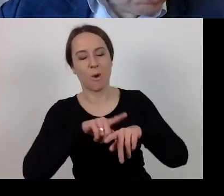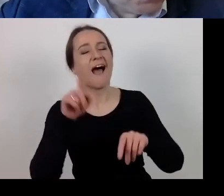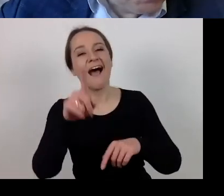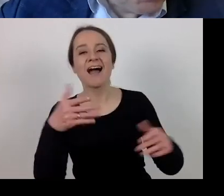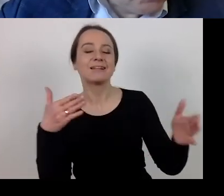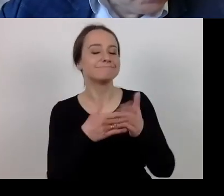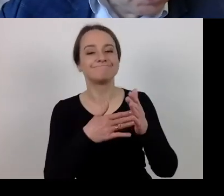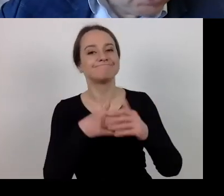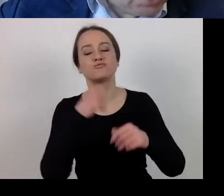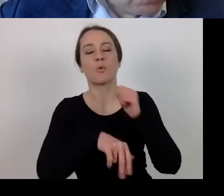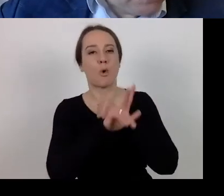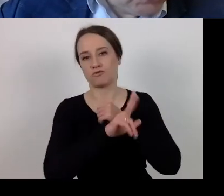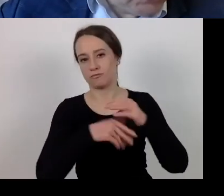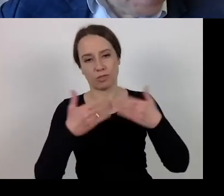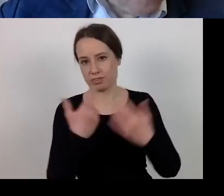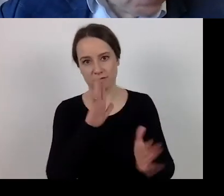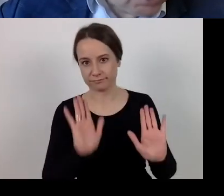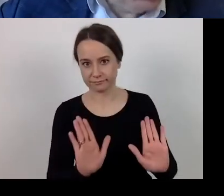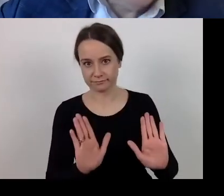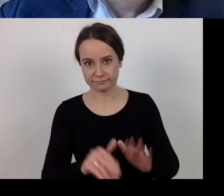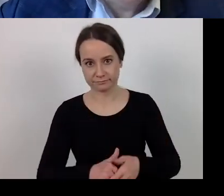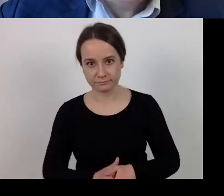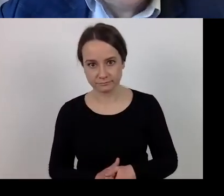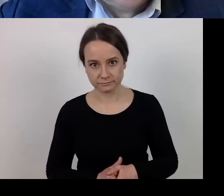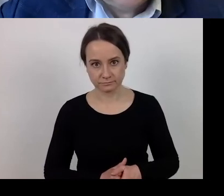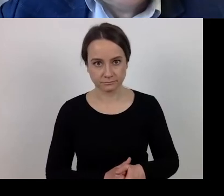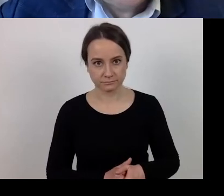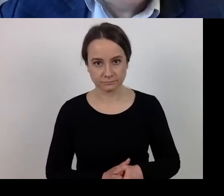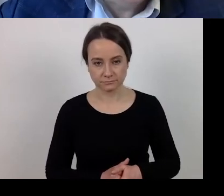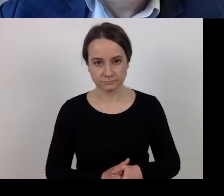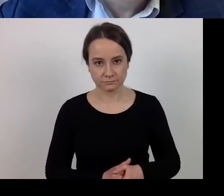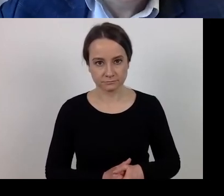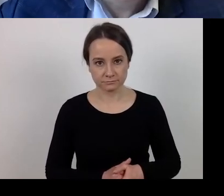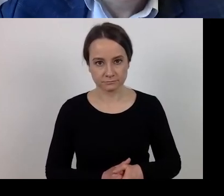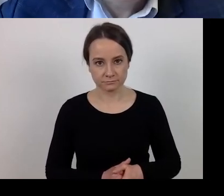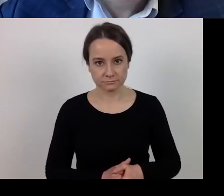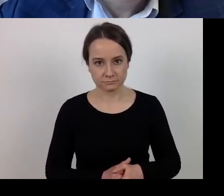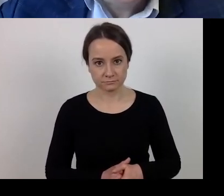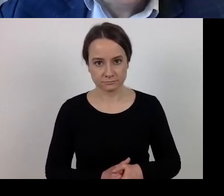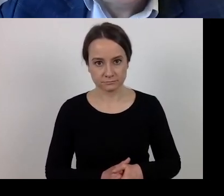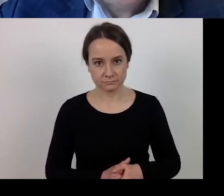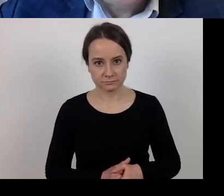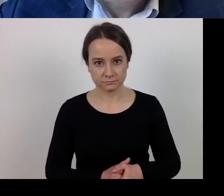Without interest, this is essential for the beneficiary.